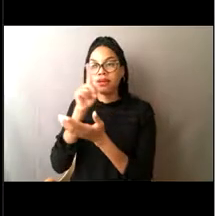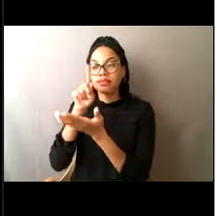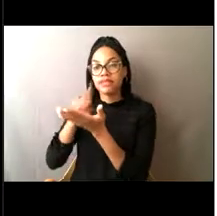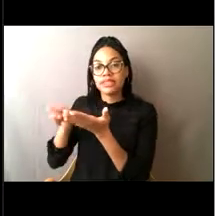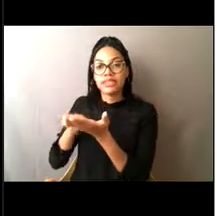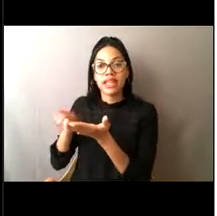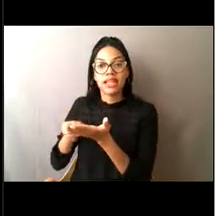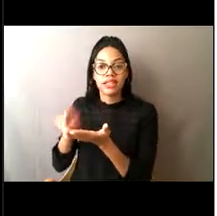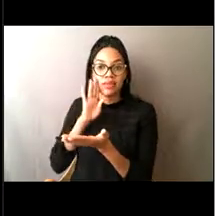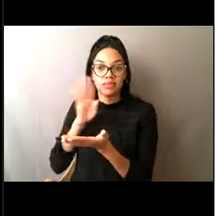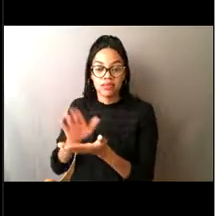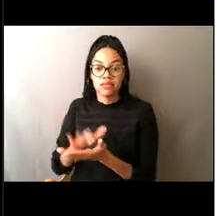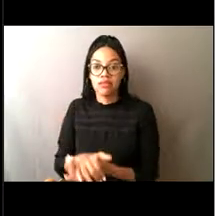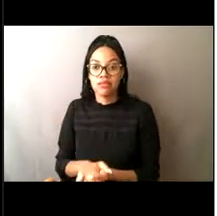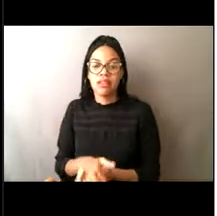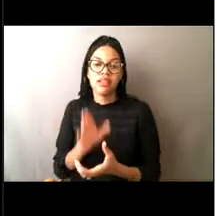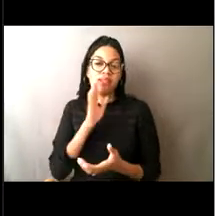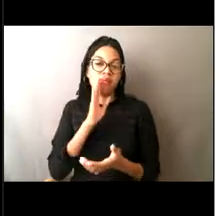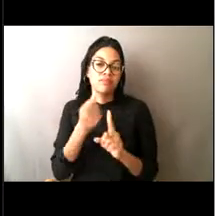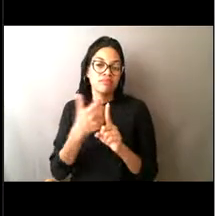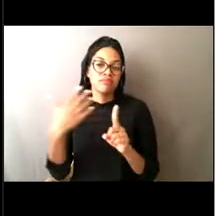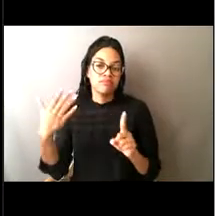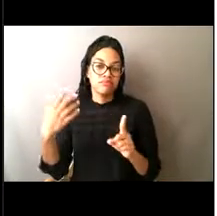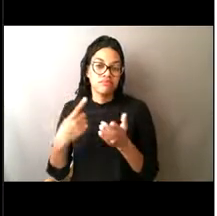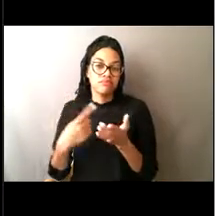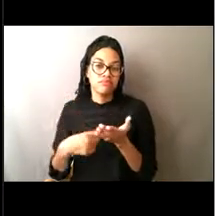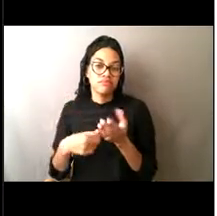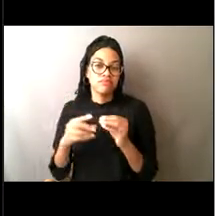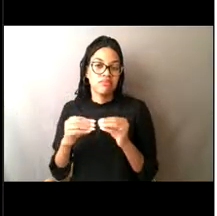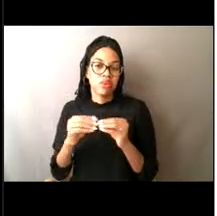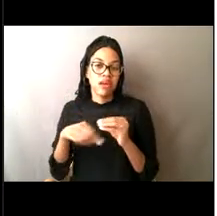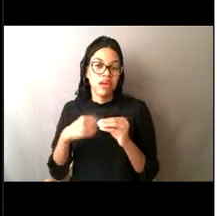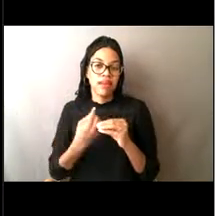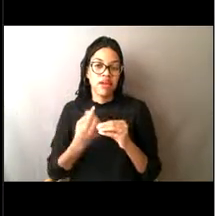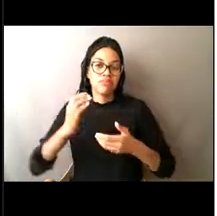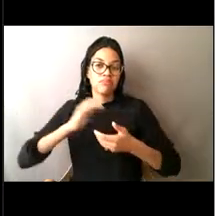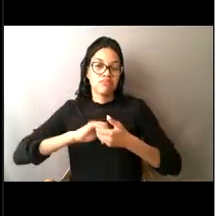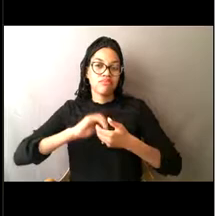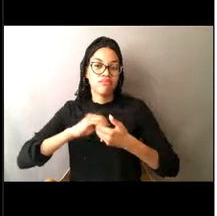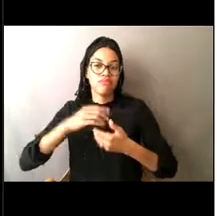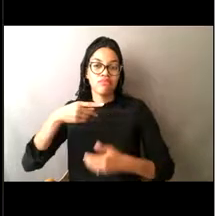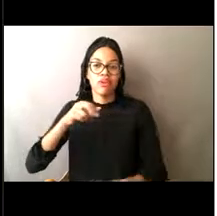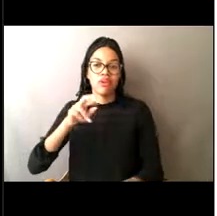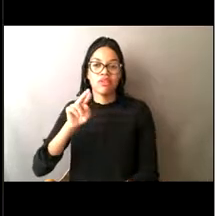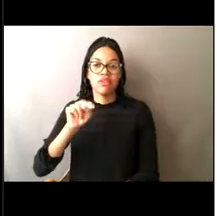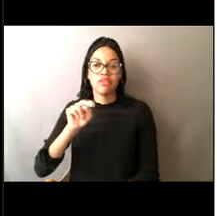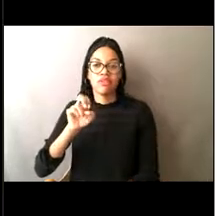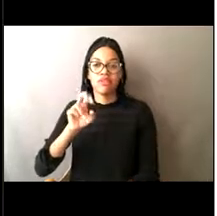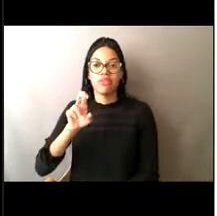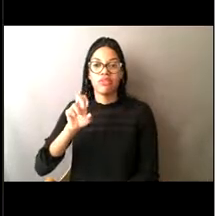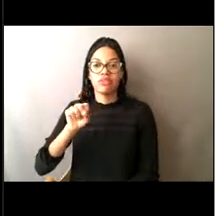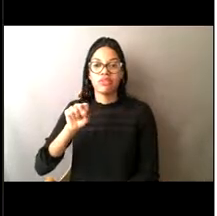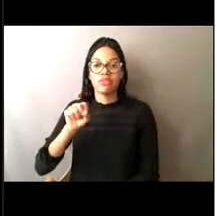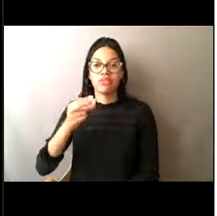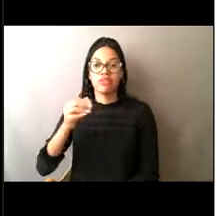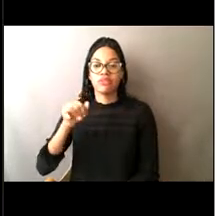and we'll talk about the partnerships that we have. We have partnerships that help us manage the fisheries